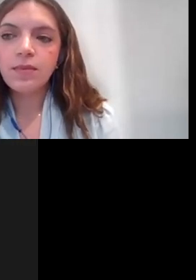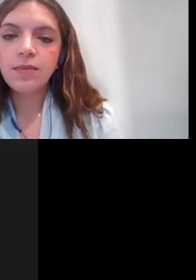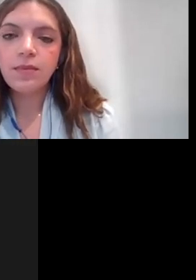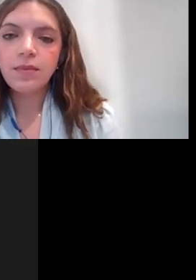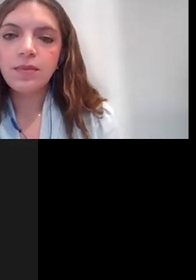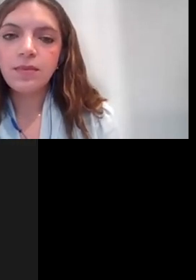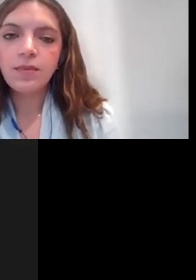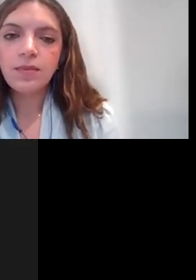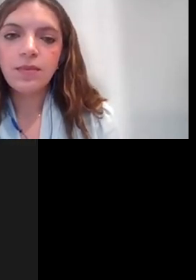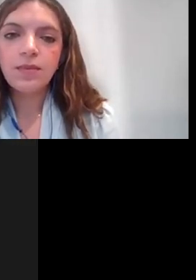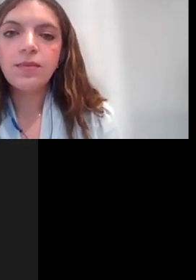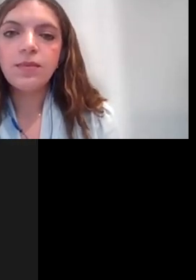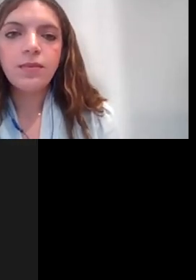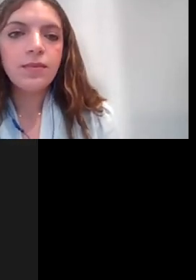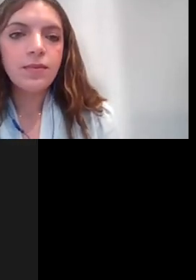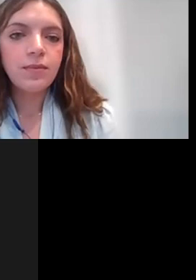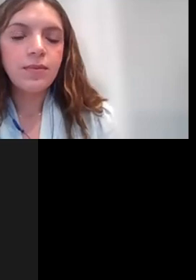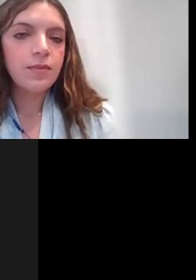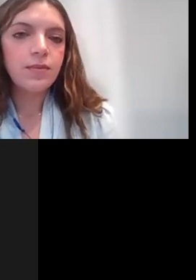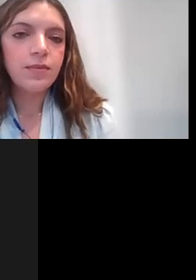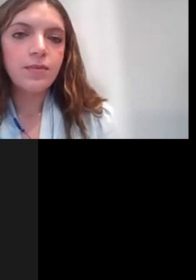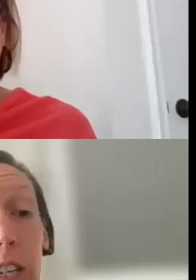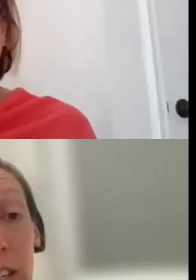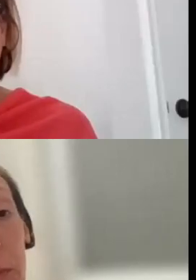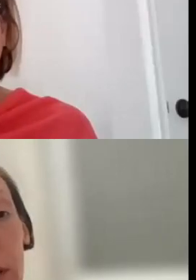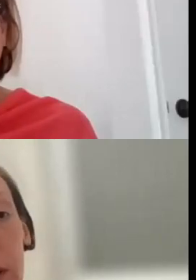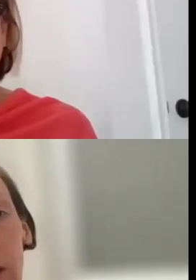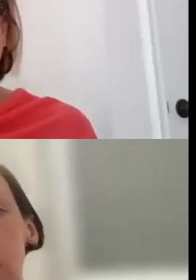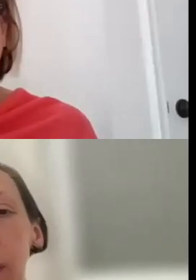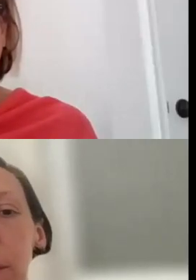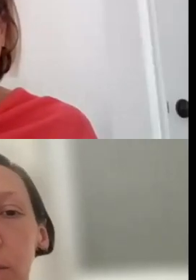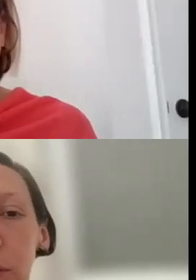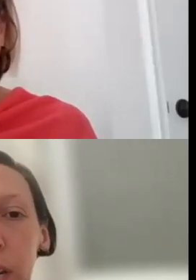OUR PANELS ARE DIVIDED INTO THE DIFFERENT DISCIPLINES THAT WE MENTIONED.